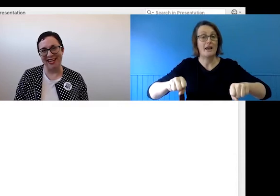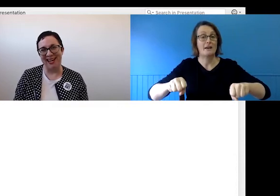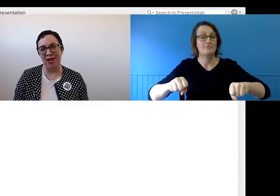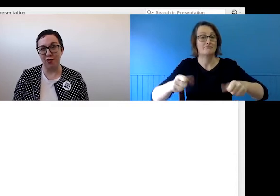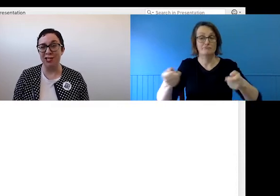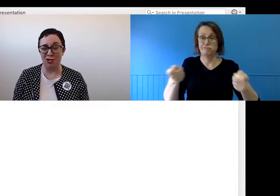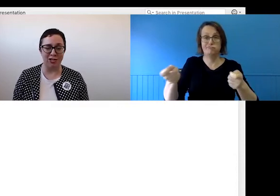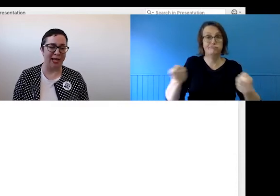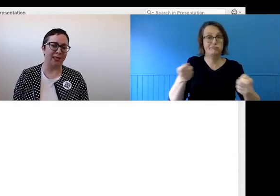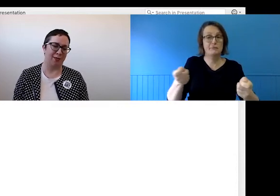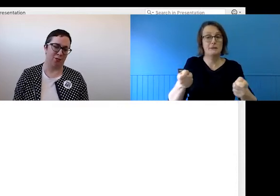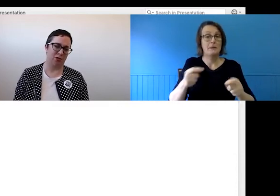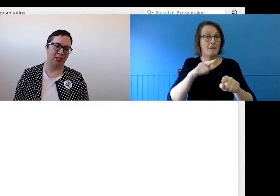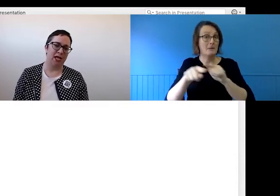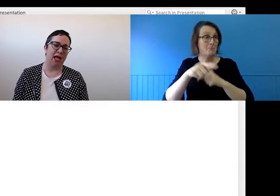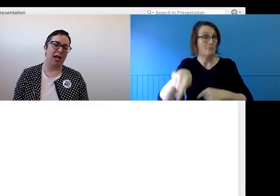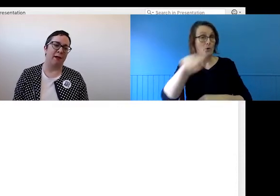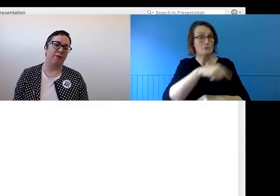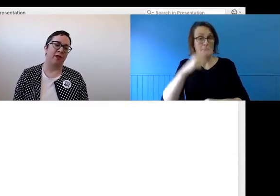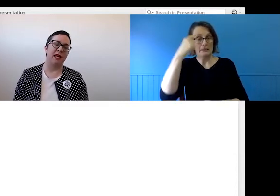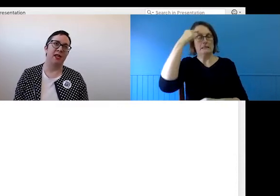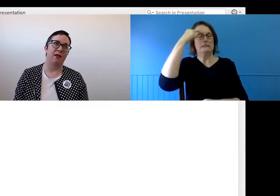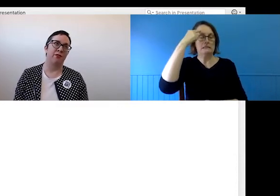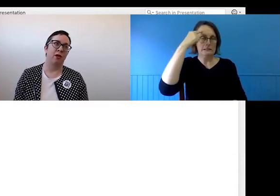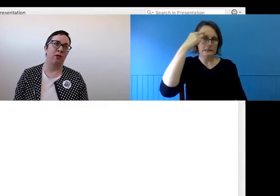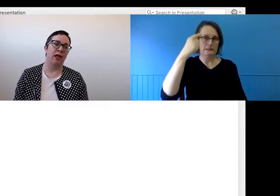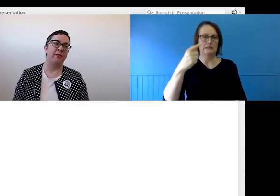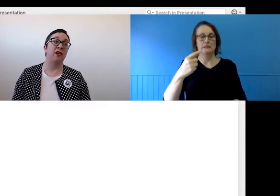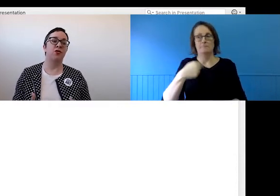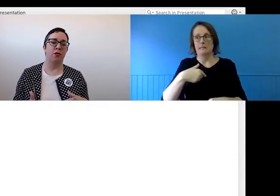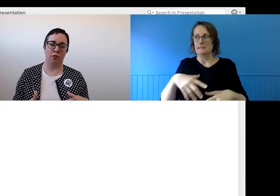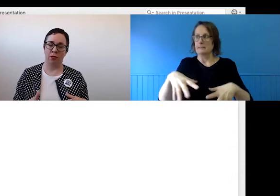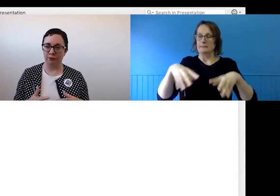possibly, cringe at the thought of taking on the role and the control